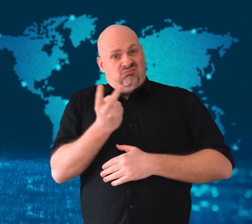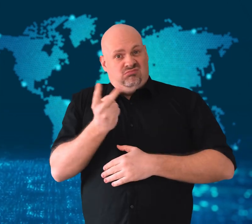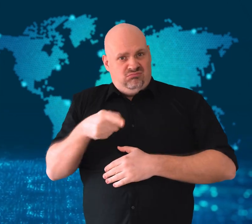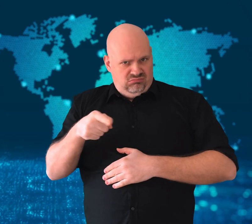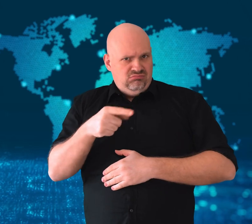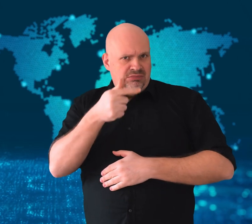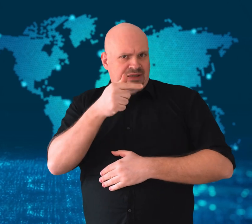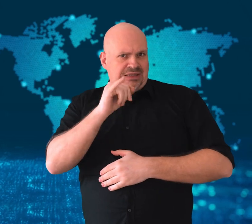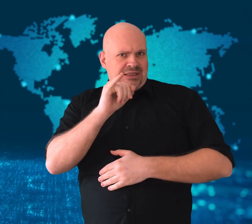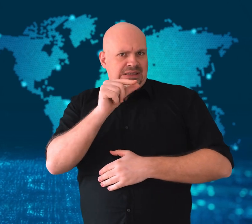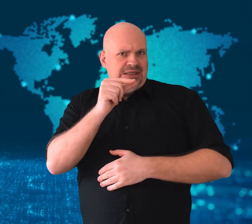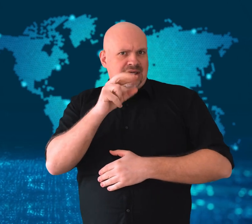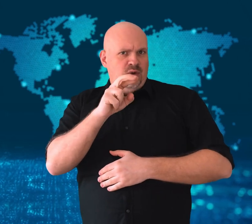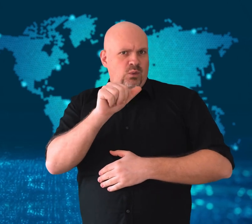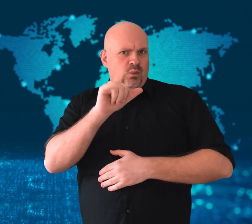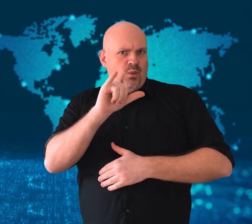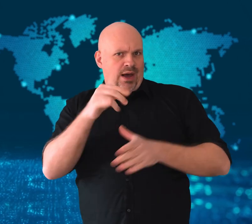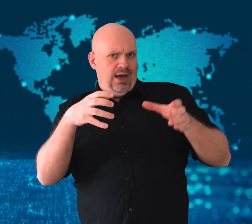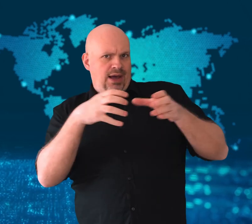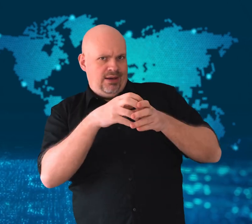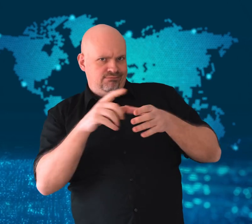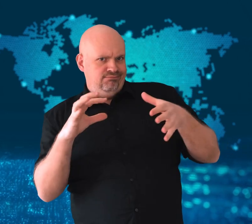Ethiopian authorities.